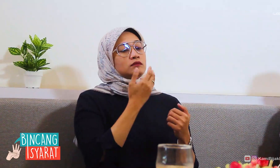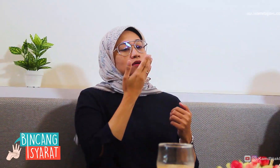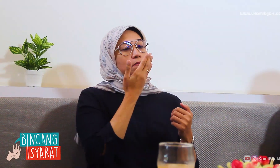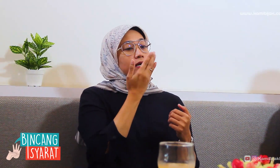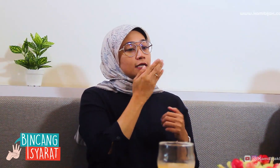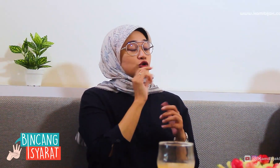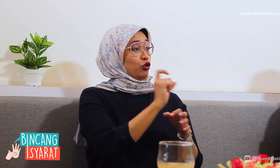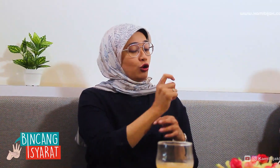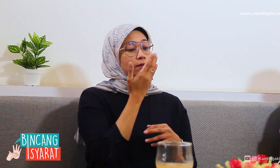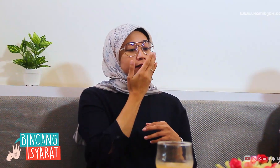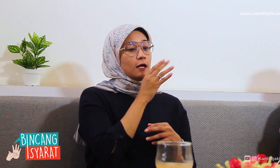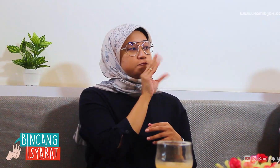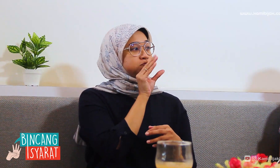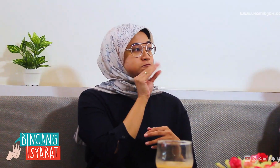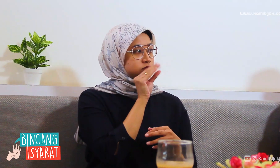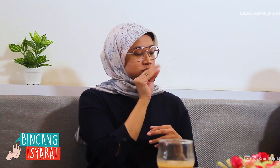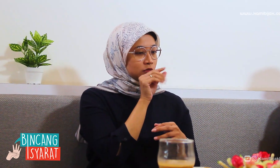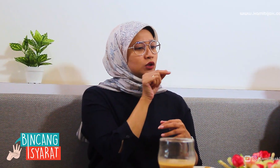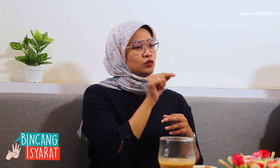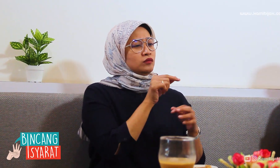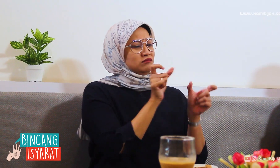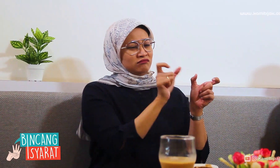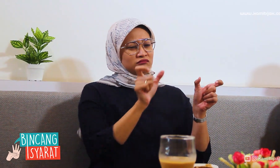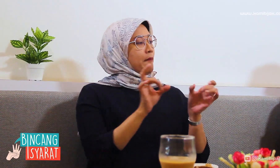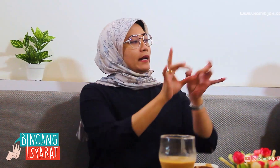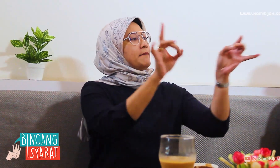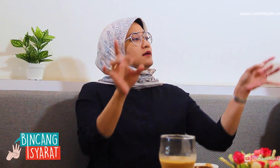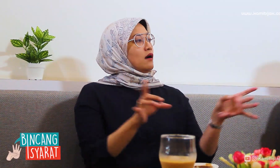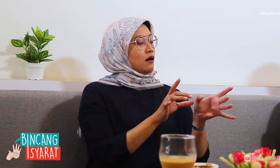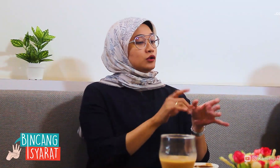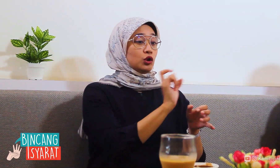There are various kinds of spoken languages,